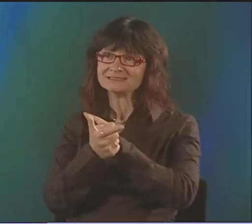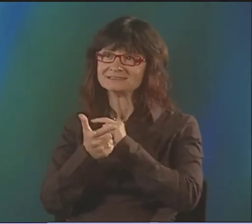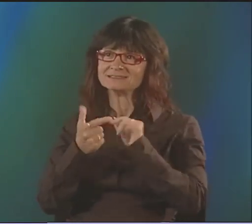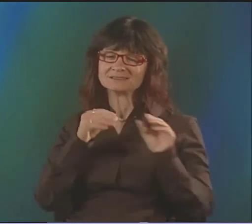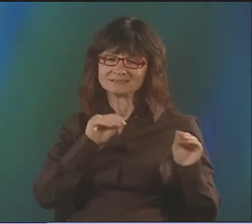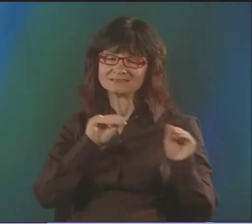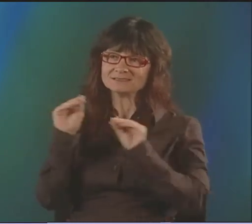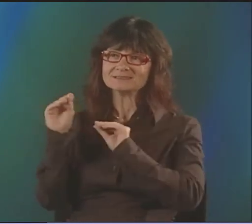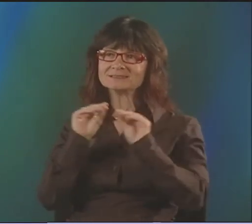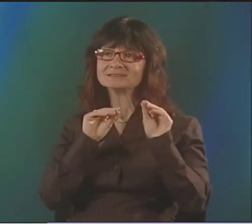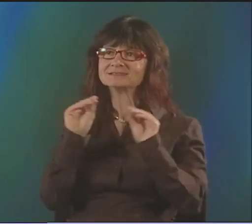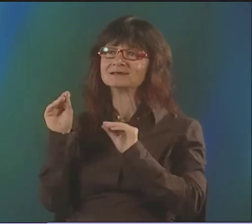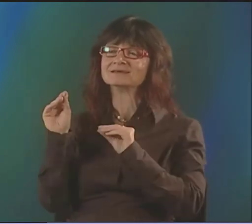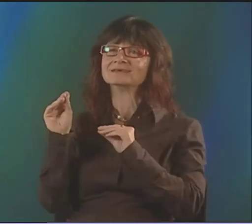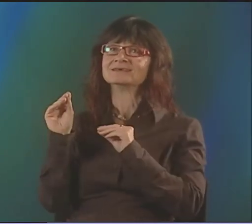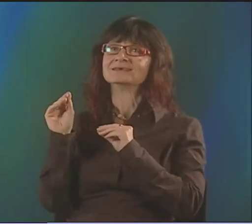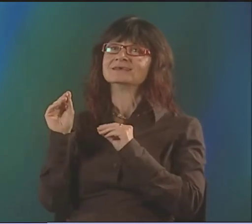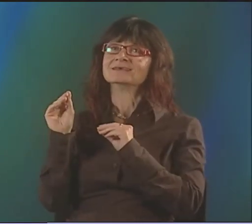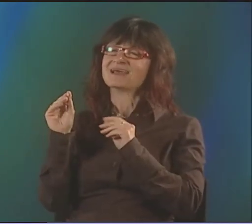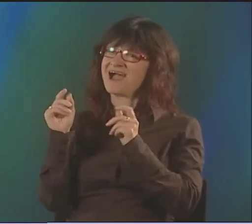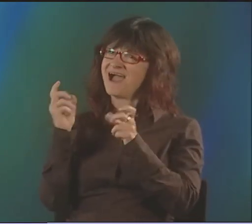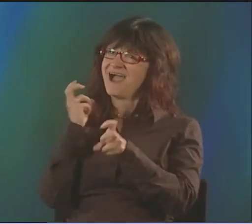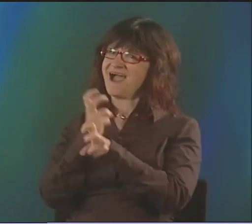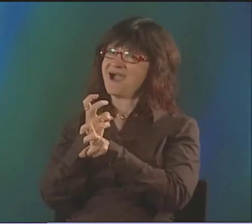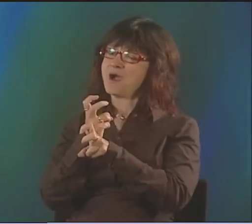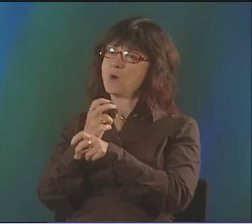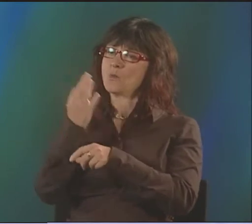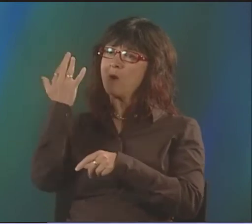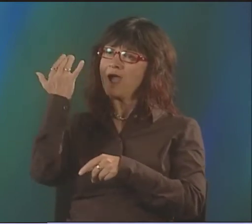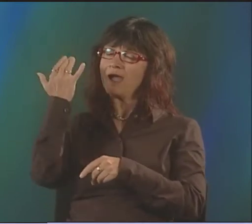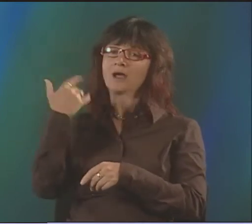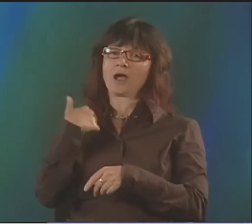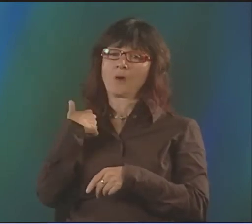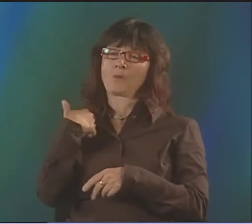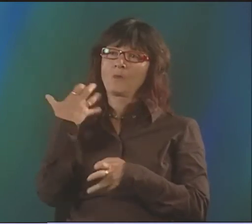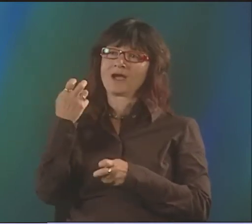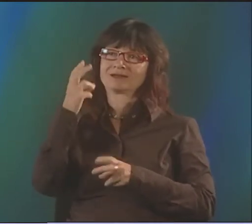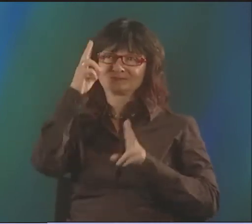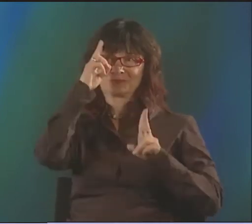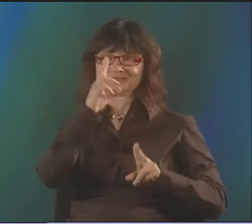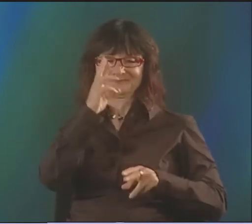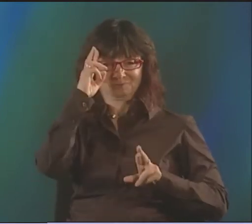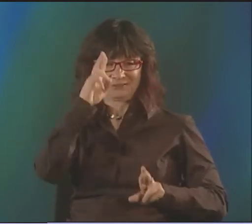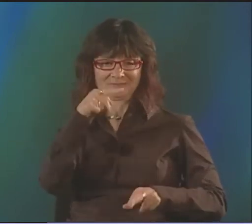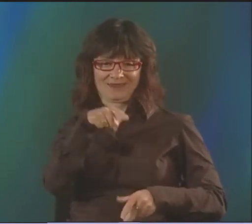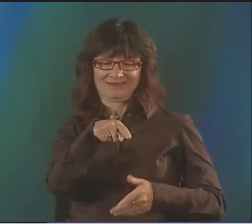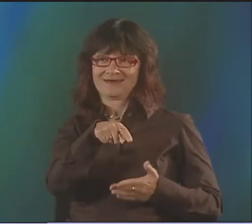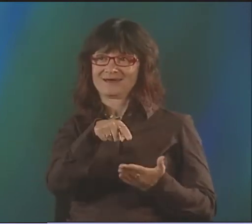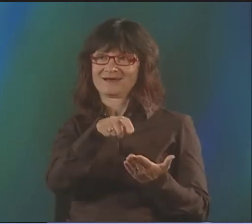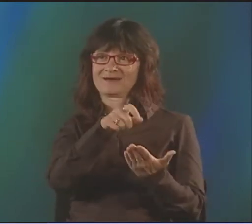I WAS GIVEN A TEXT. IT WAS BY DOROTHY MILES. AND I TRANSLATED IT.